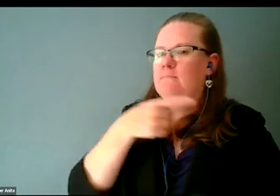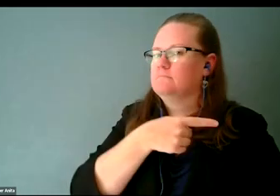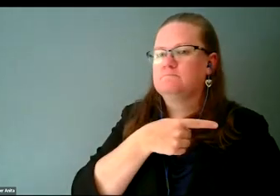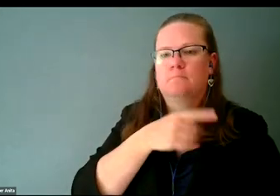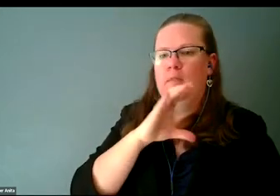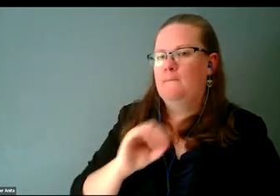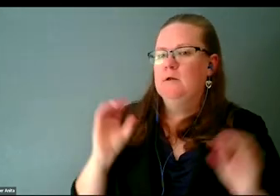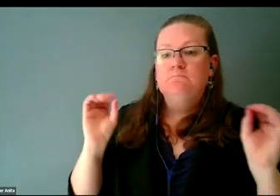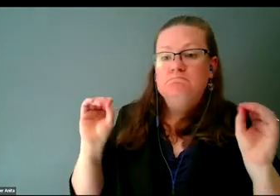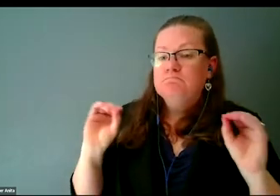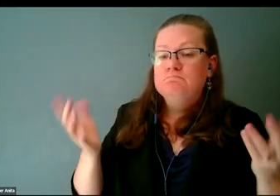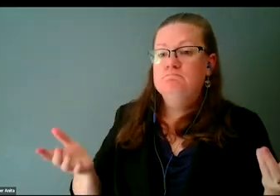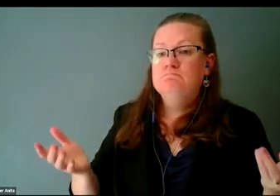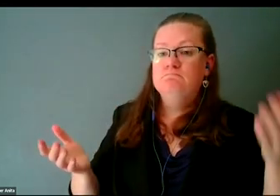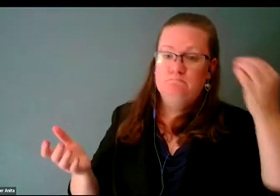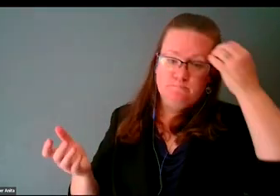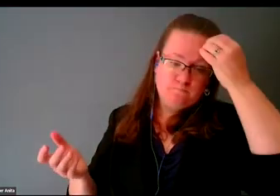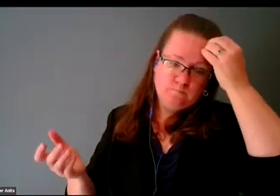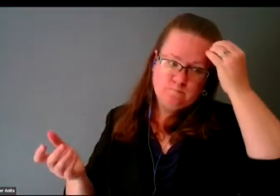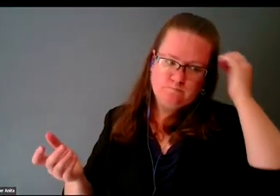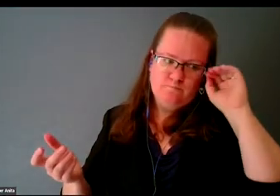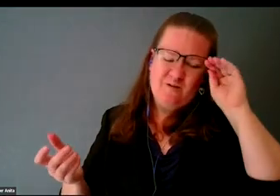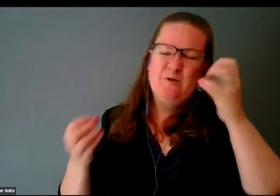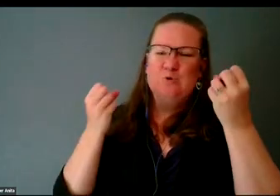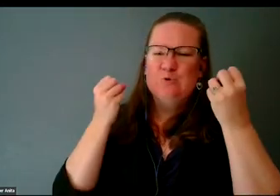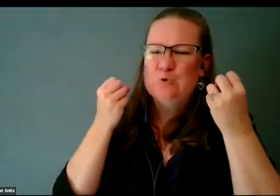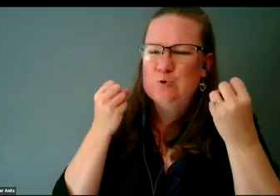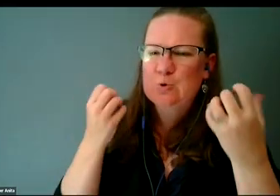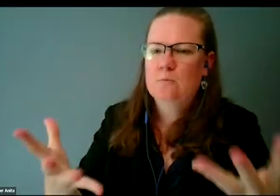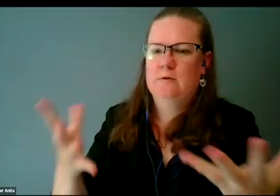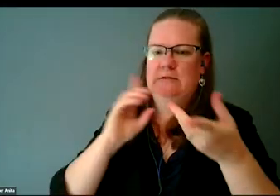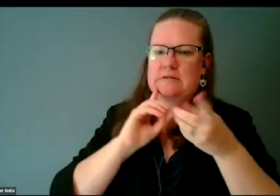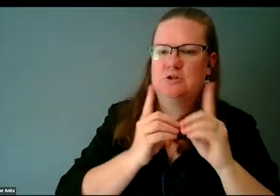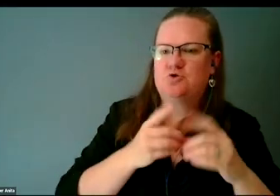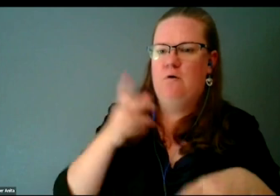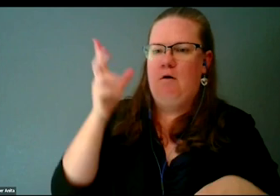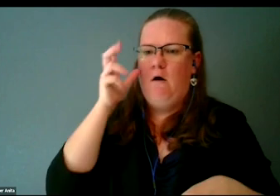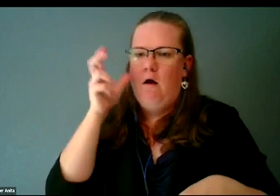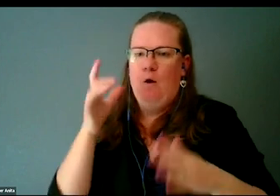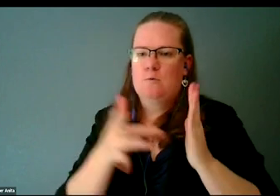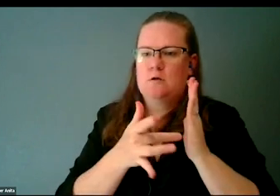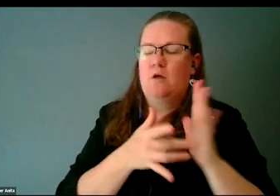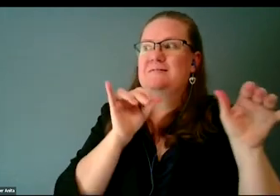There are so many other digital audio technologies that have this same story of these ridiculously